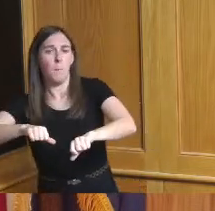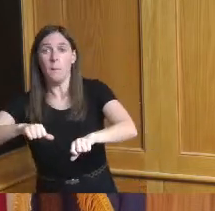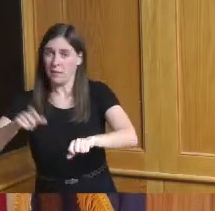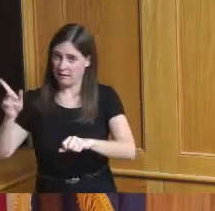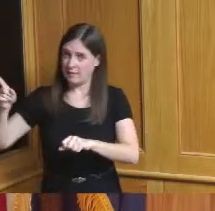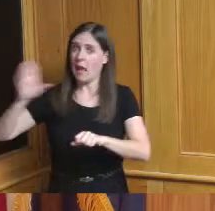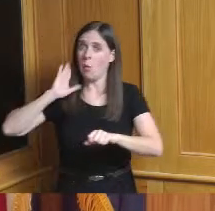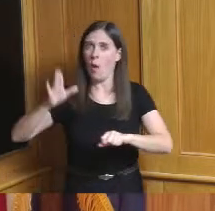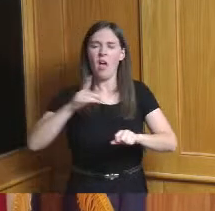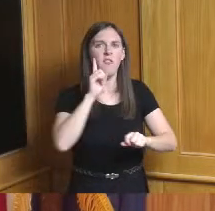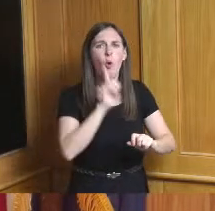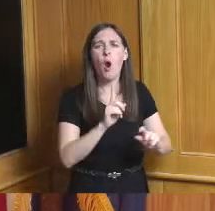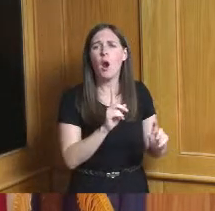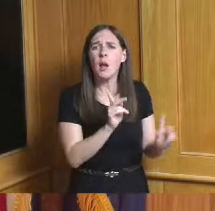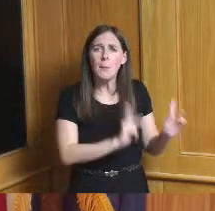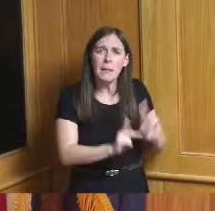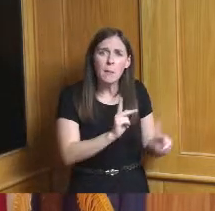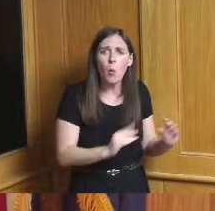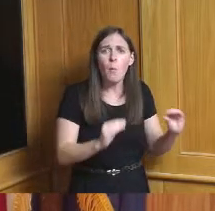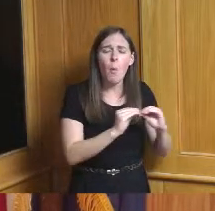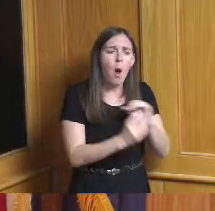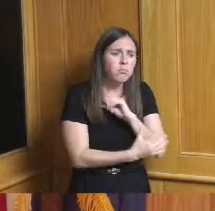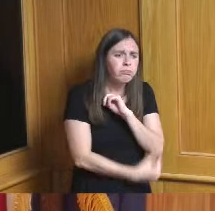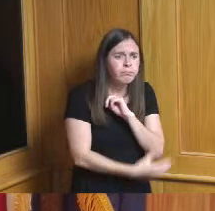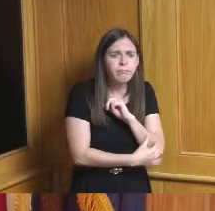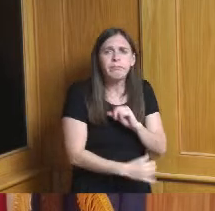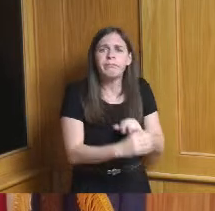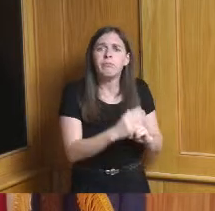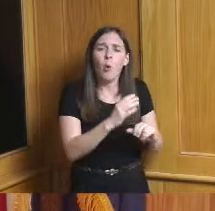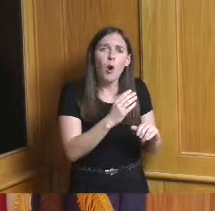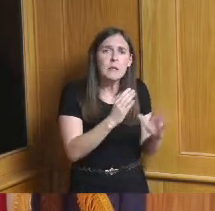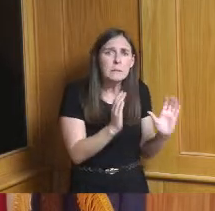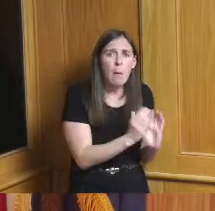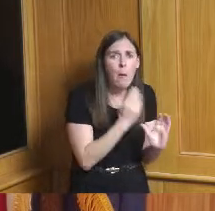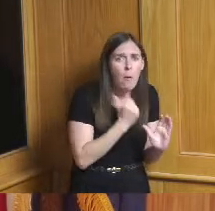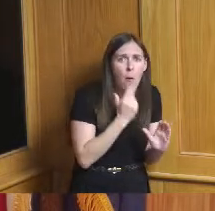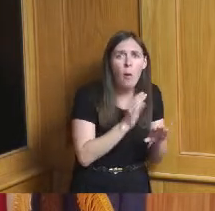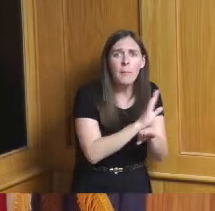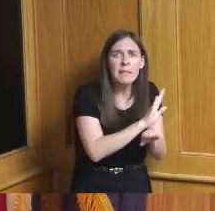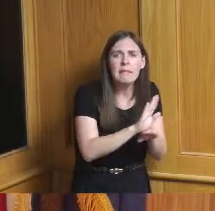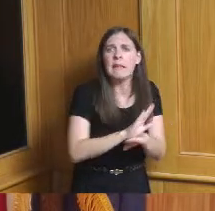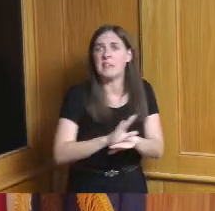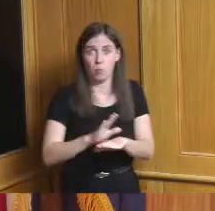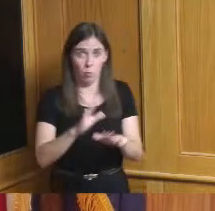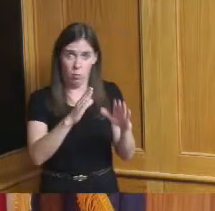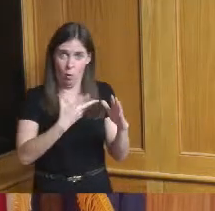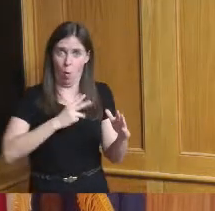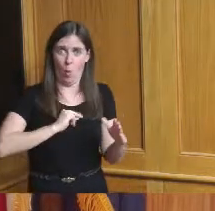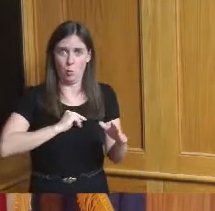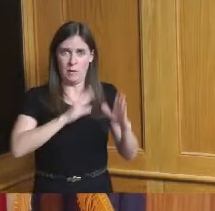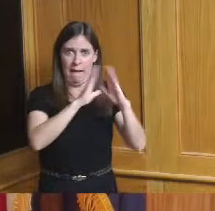maybe some of the smaller businesses smaller property owners because I think we all agree